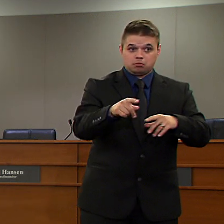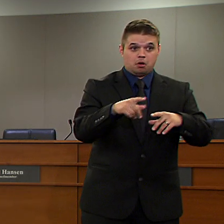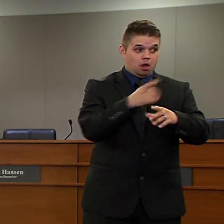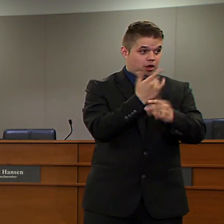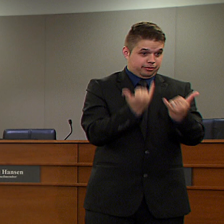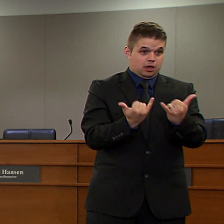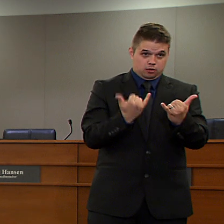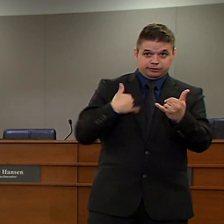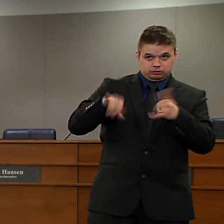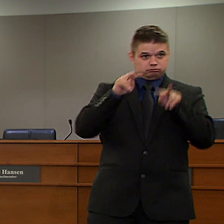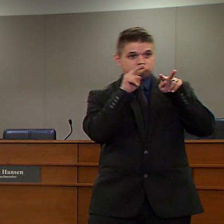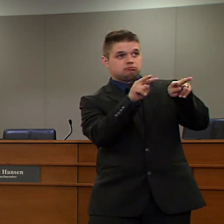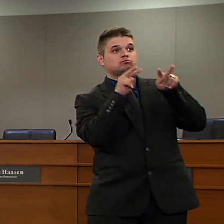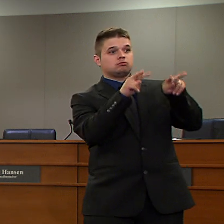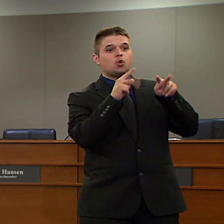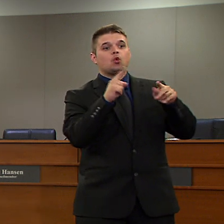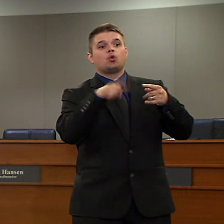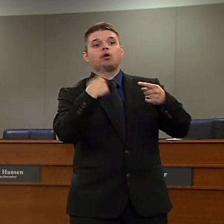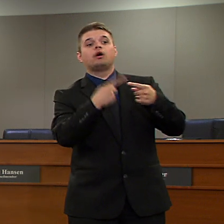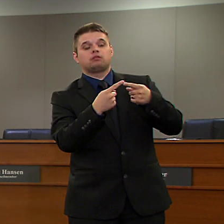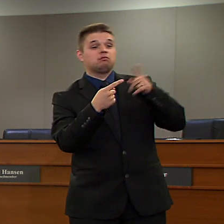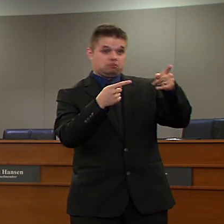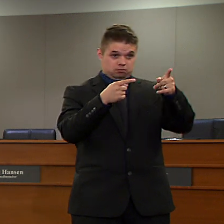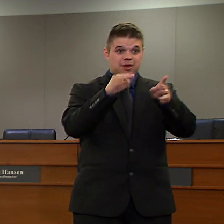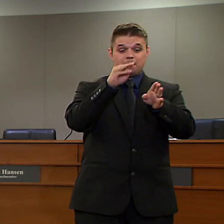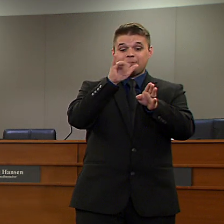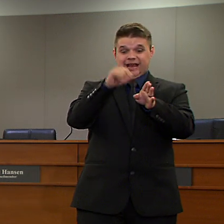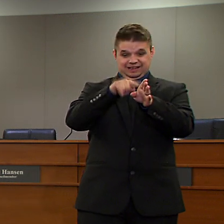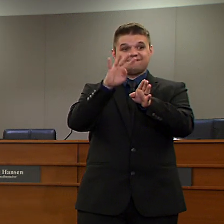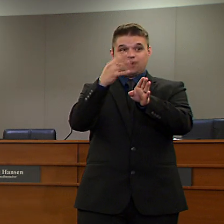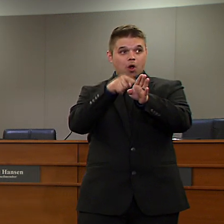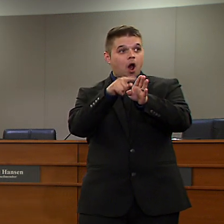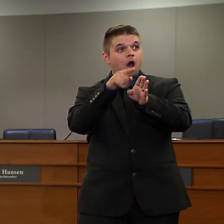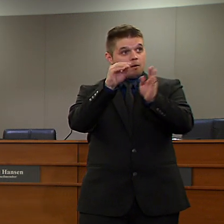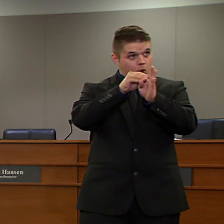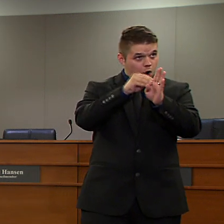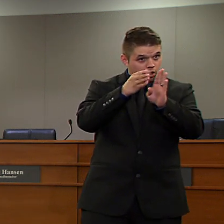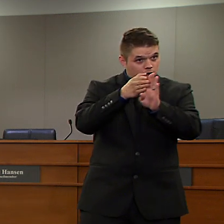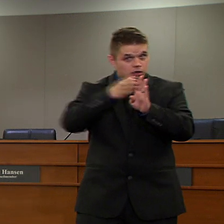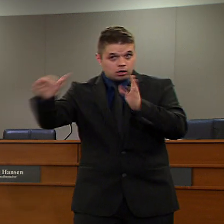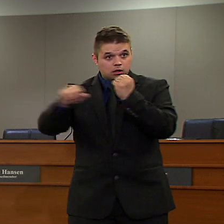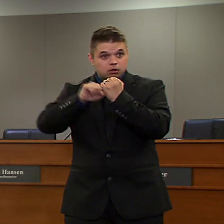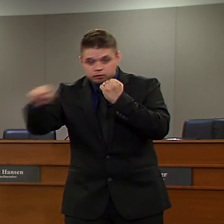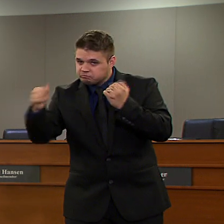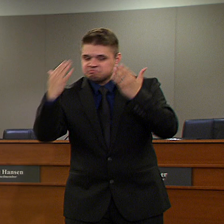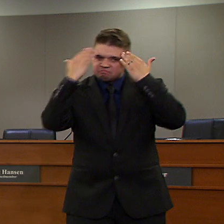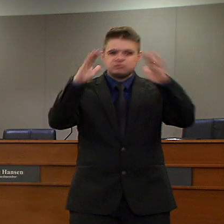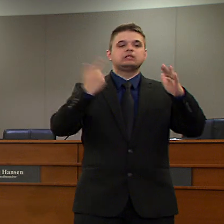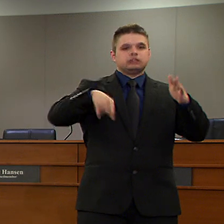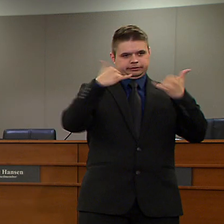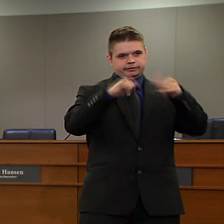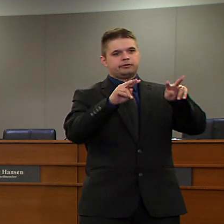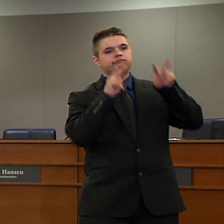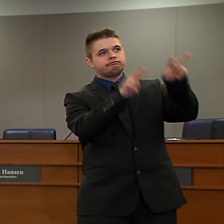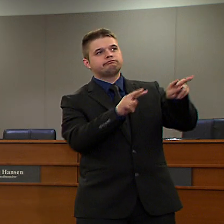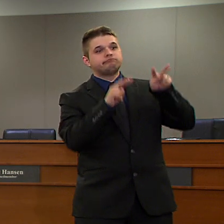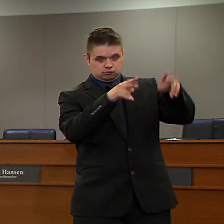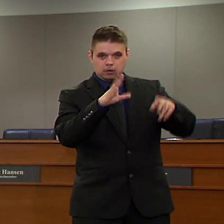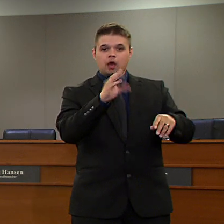date may be extended, and we all have to be prepared for that. It's important for everyone to